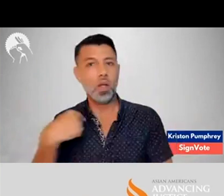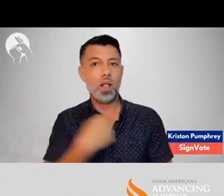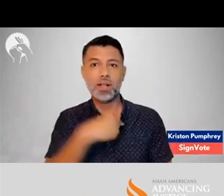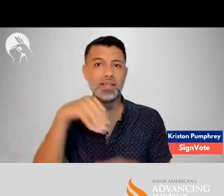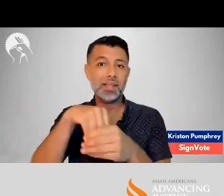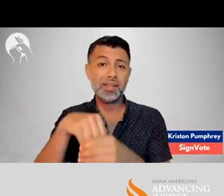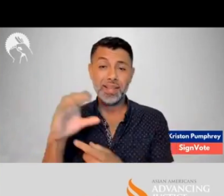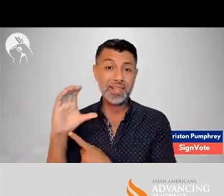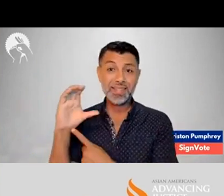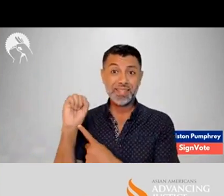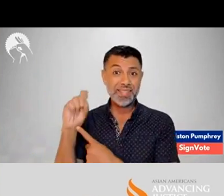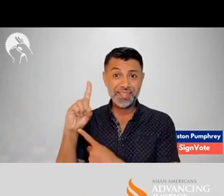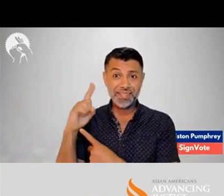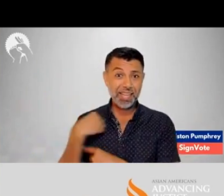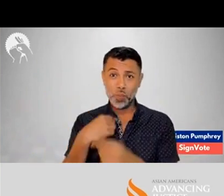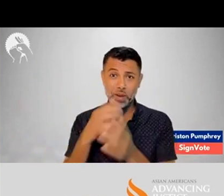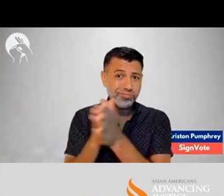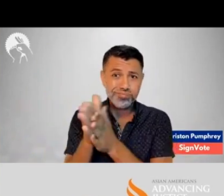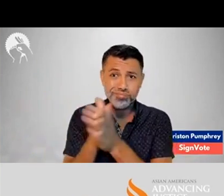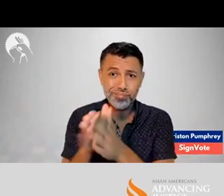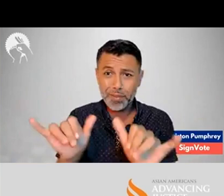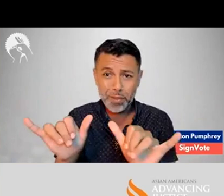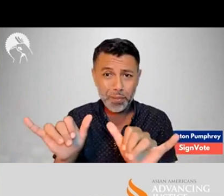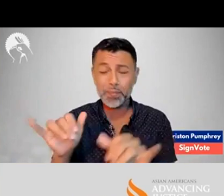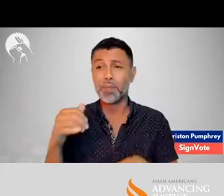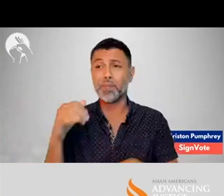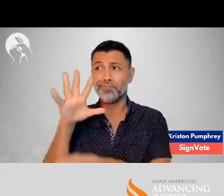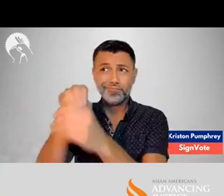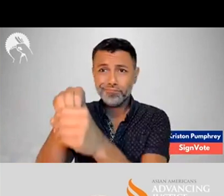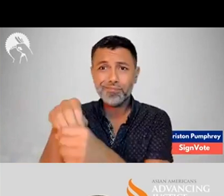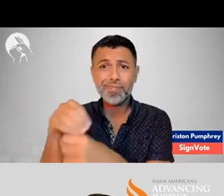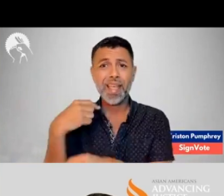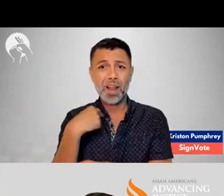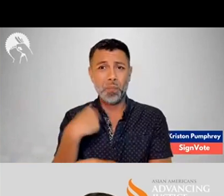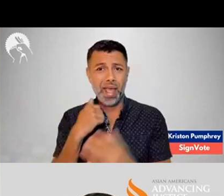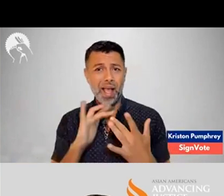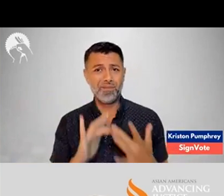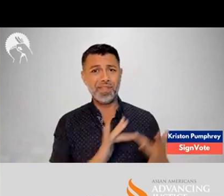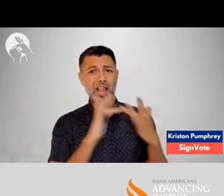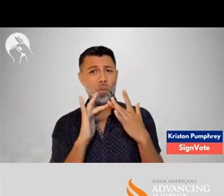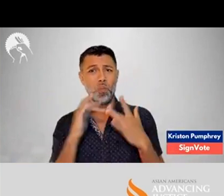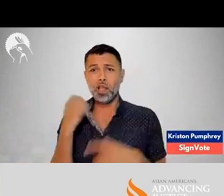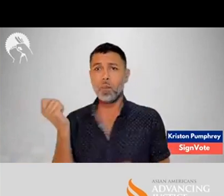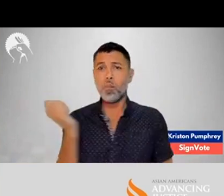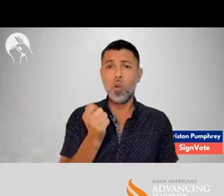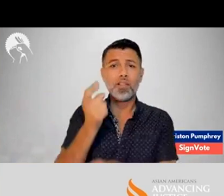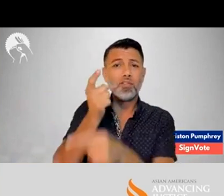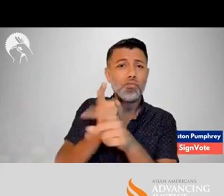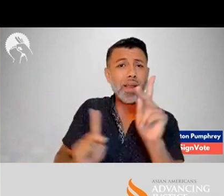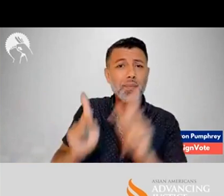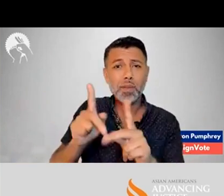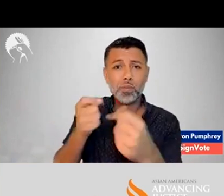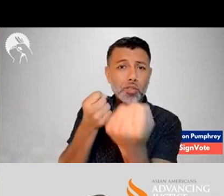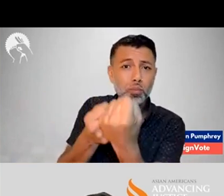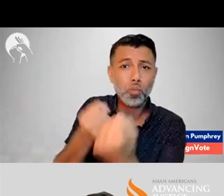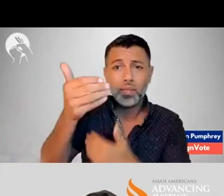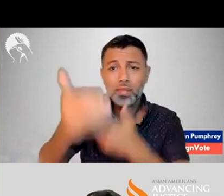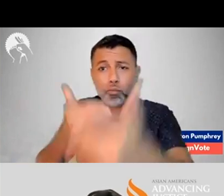So the disabled community, it has a strong -- it has a strong network.